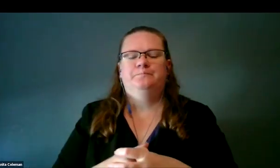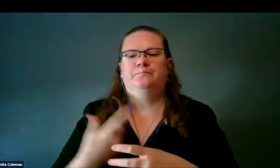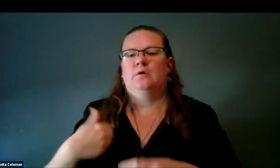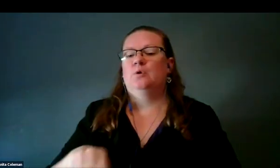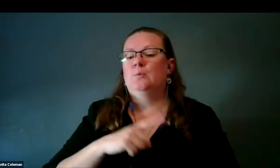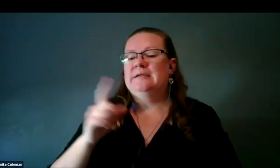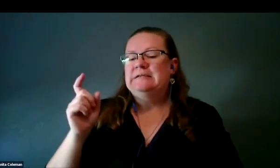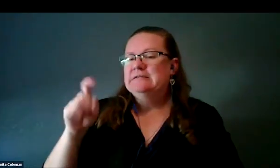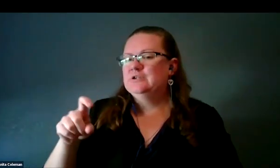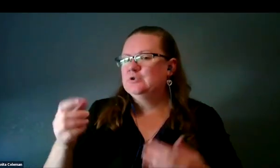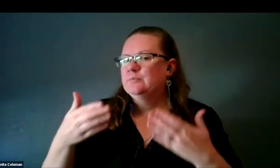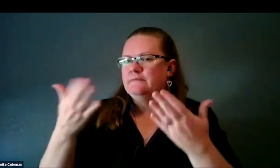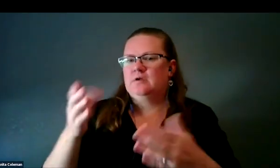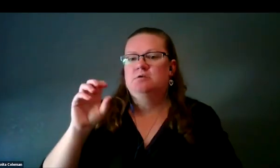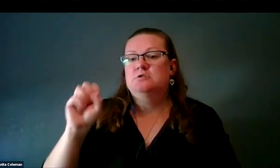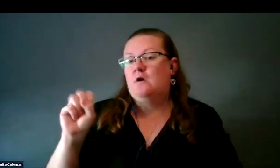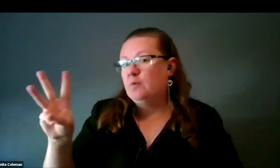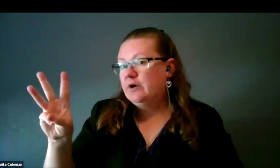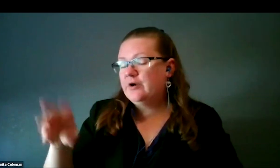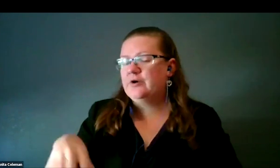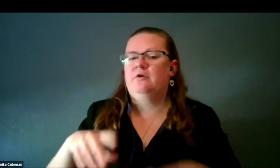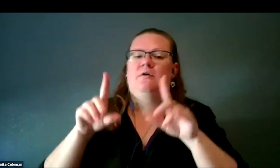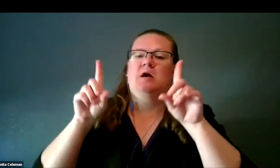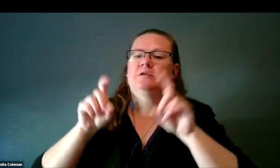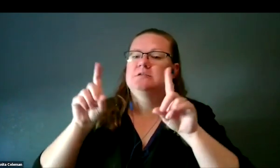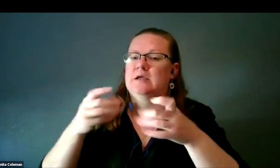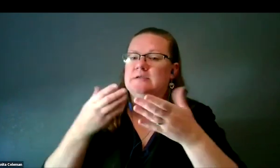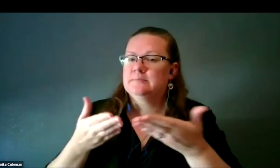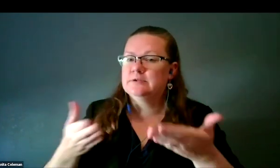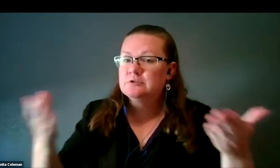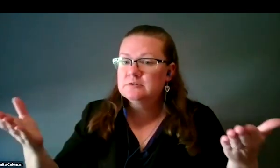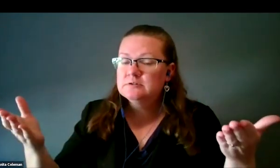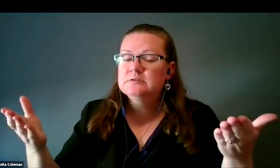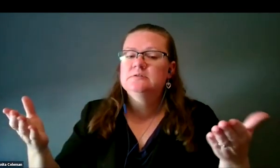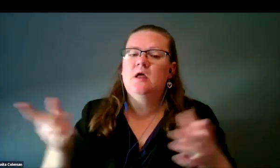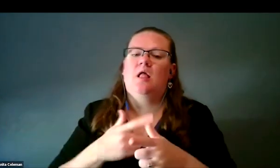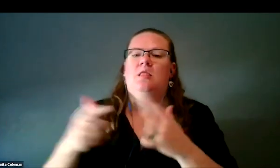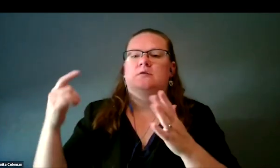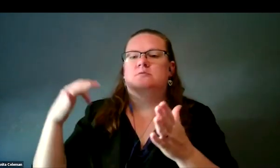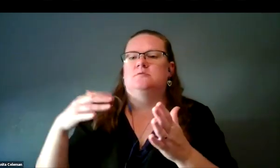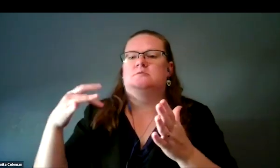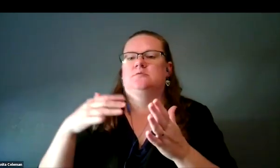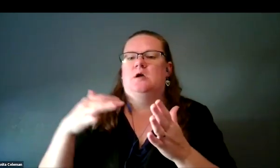We needed to provide software. We had to test materials, and then we had to do a study to see